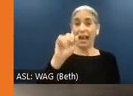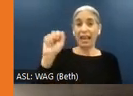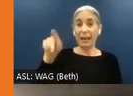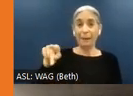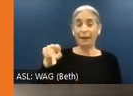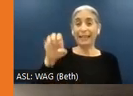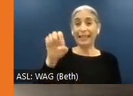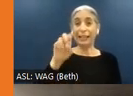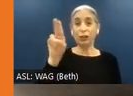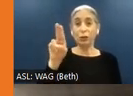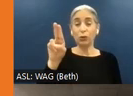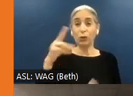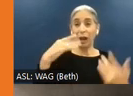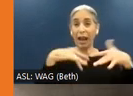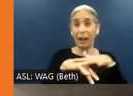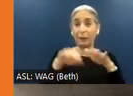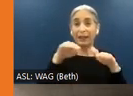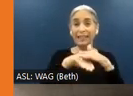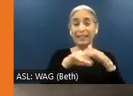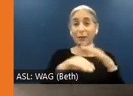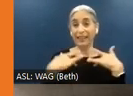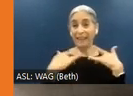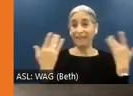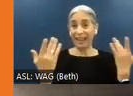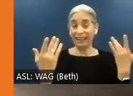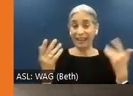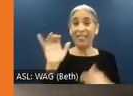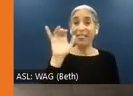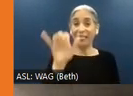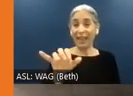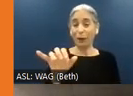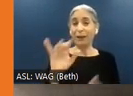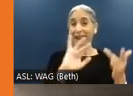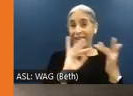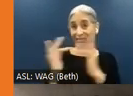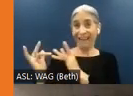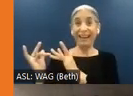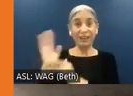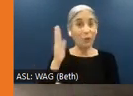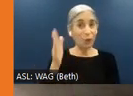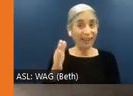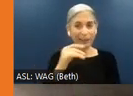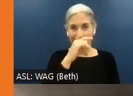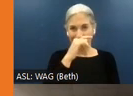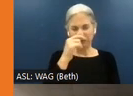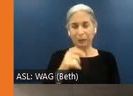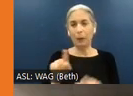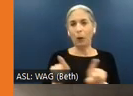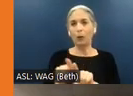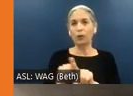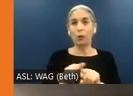EU Hybrid Accessibility event, and that's going to be online as well as on-site. And